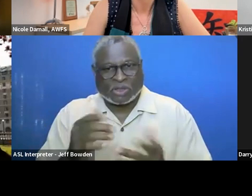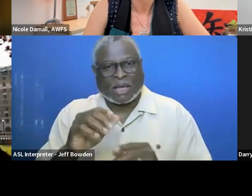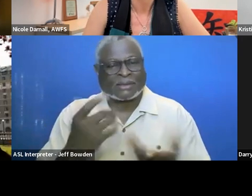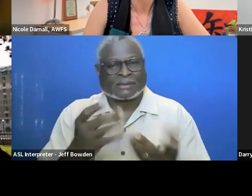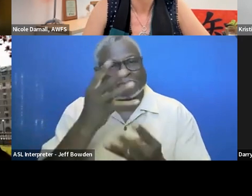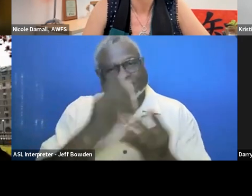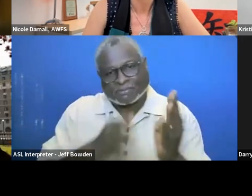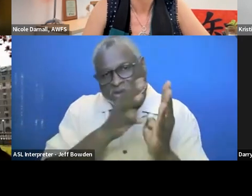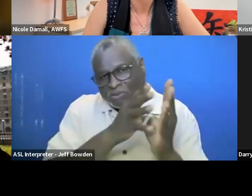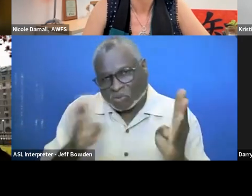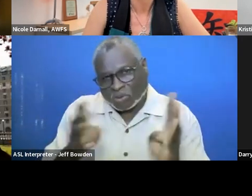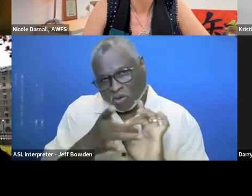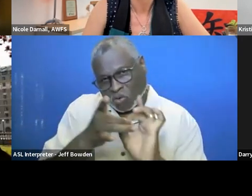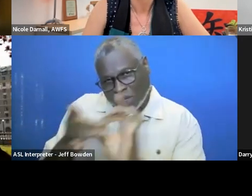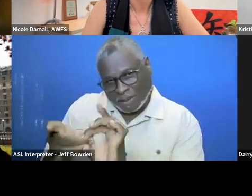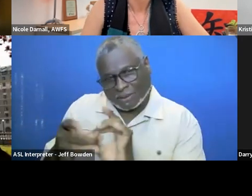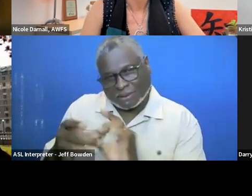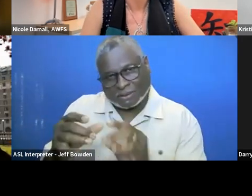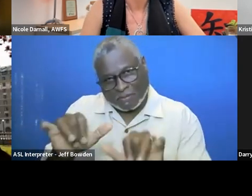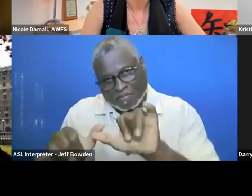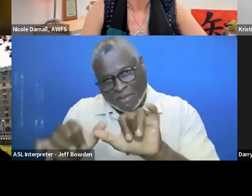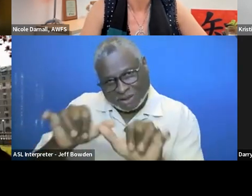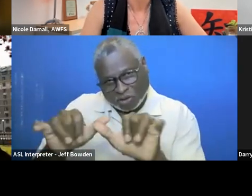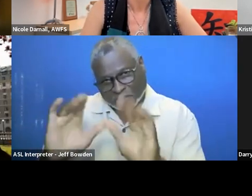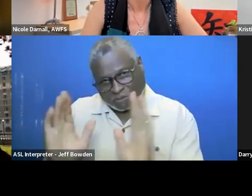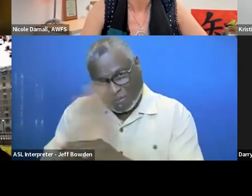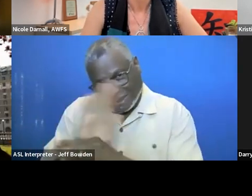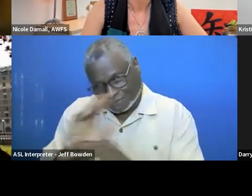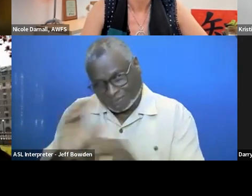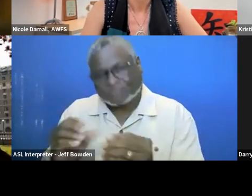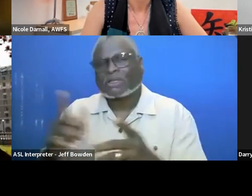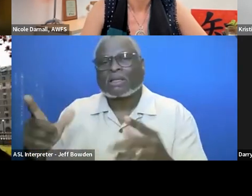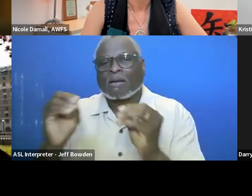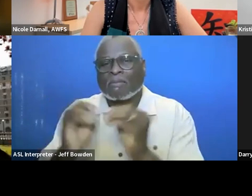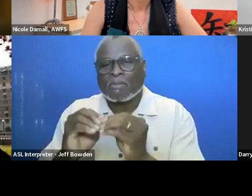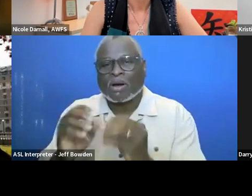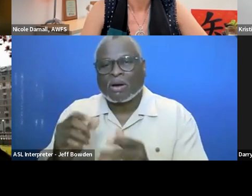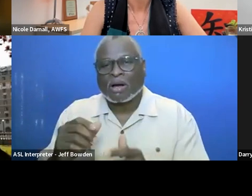around small business procurement was so much simpler, I guess,